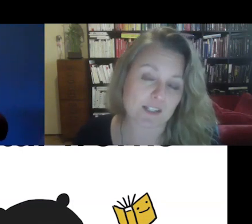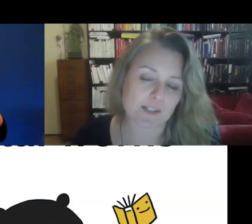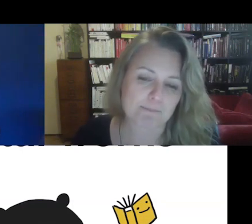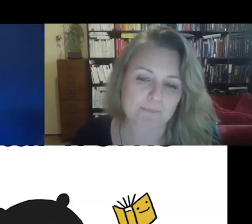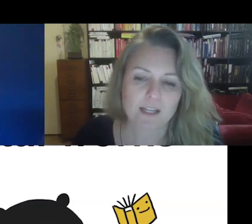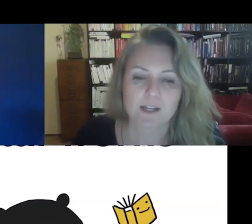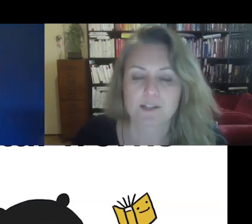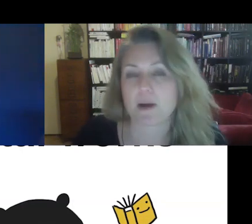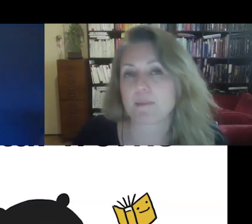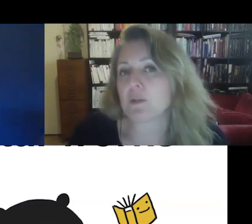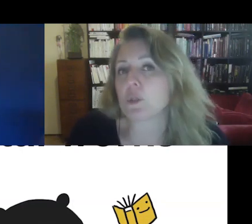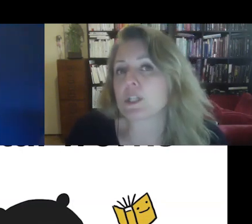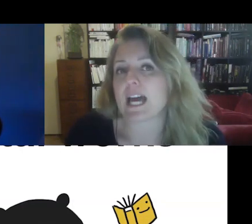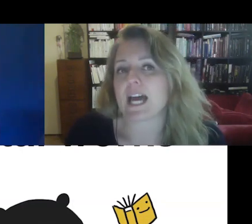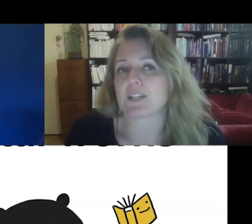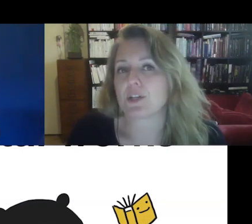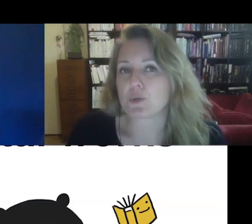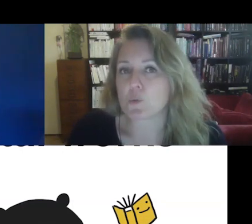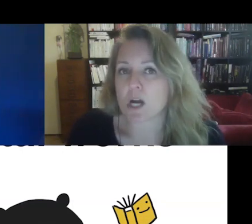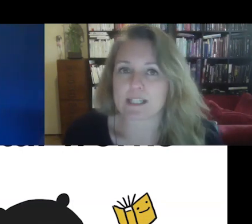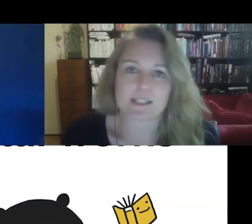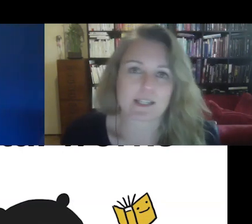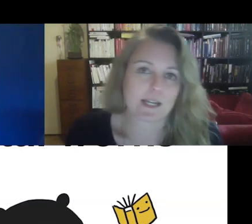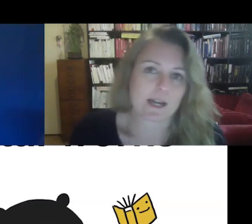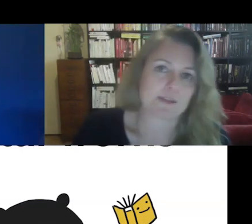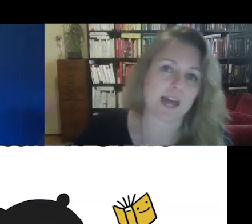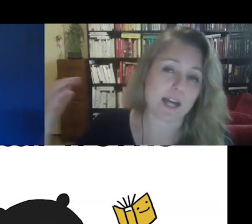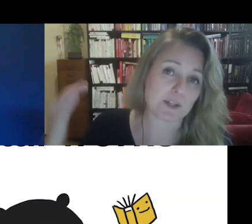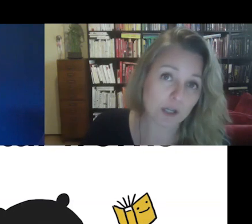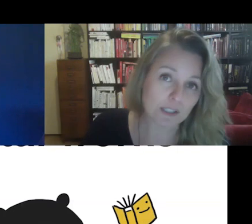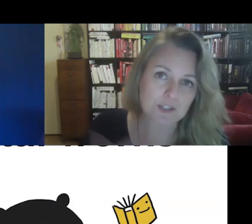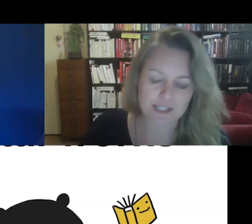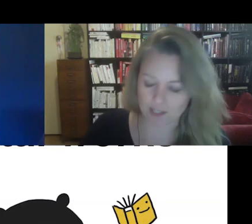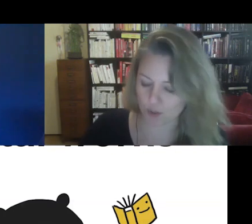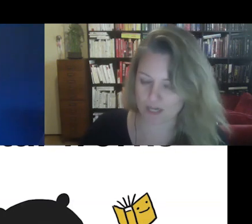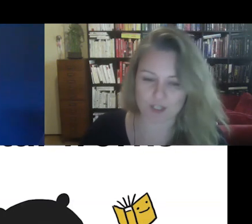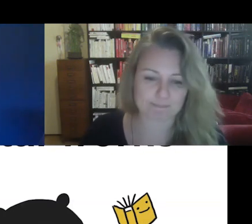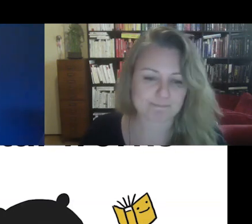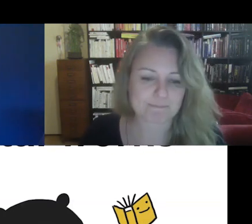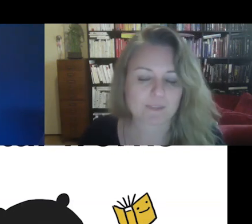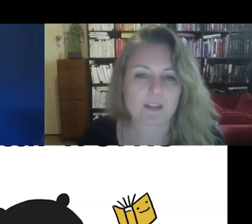So, I'm going to look at digital works that acknowledge the situation.